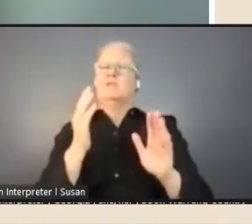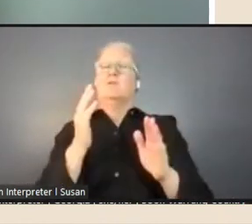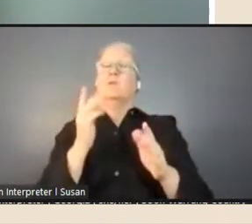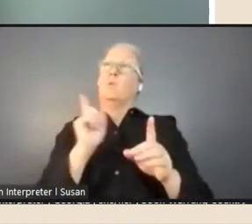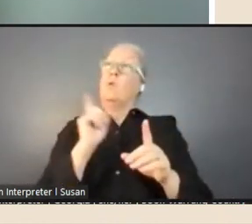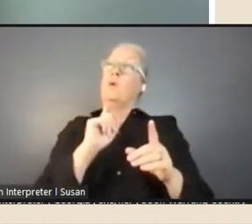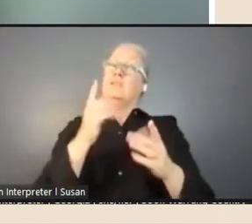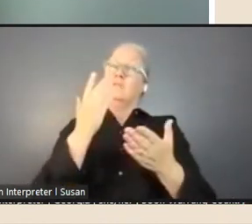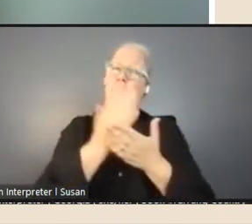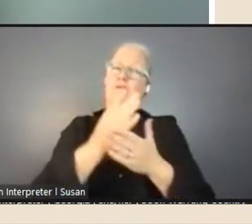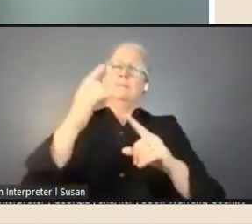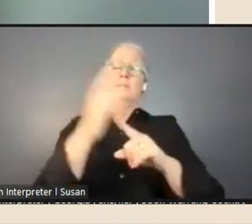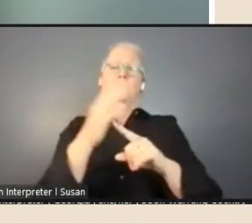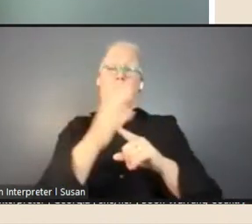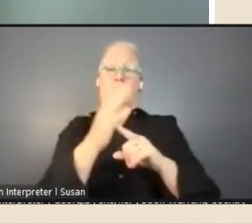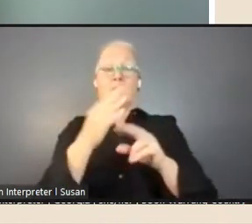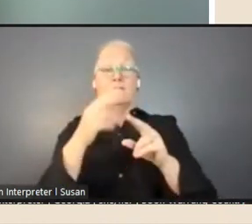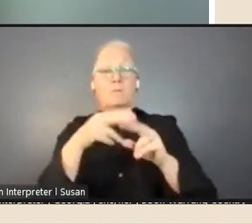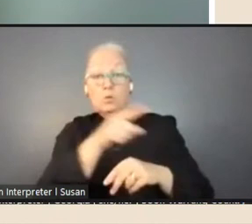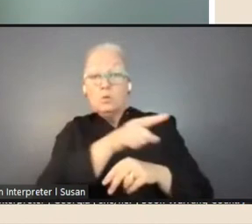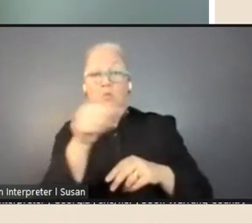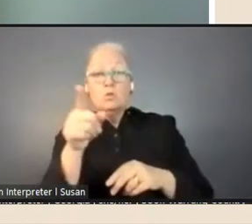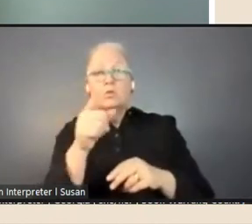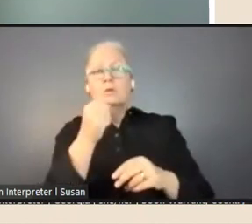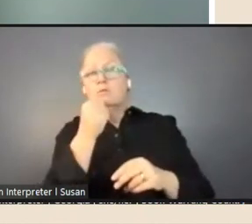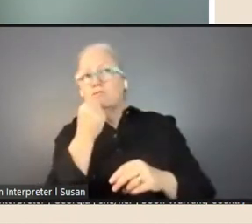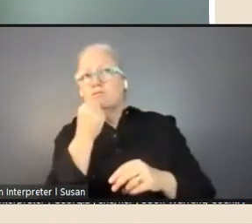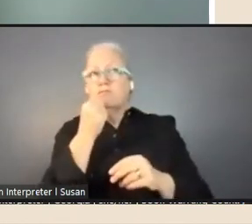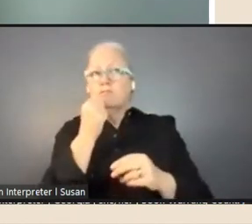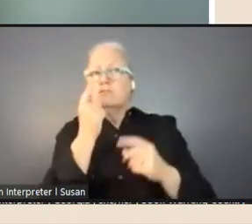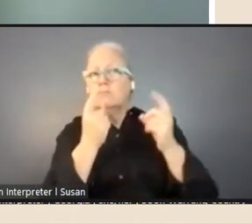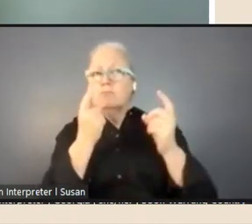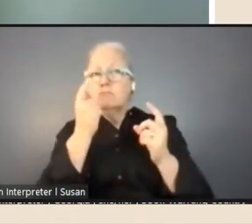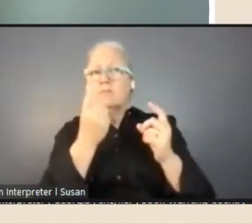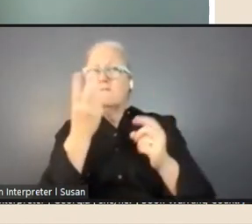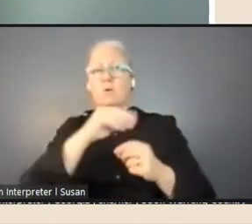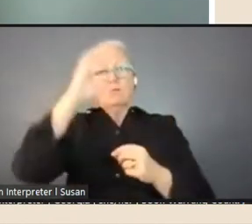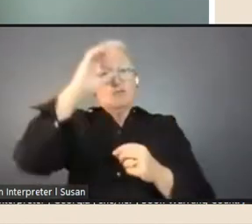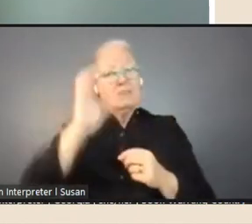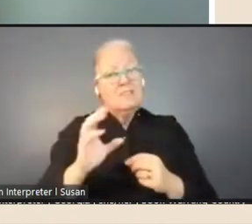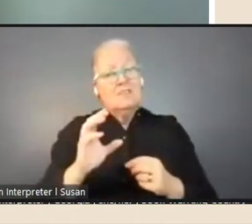applicants who are considering applying, this is not that, there are four opportunities